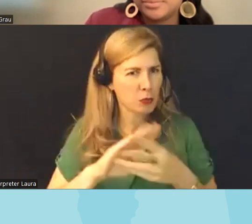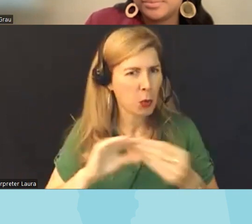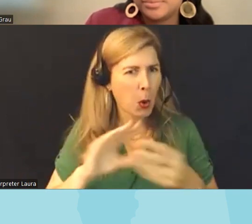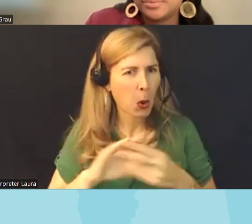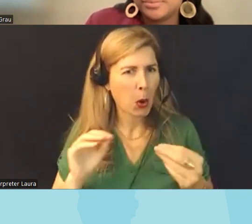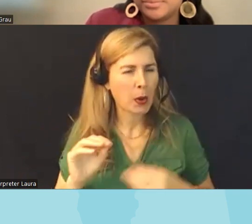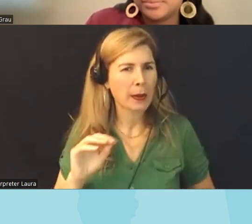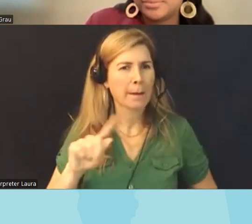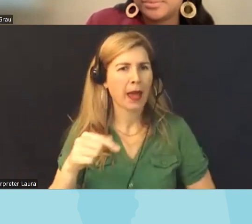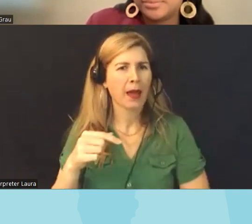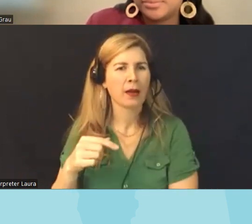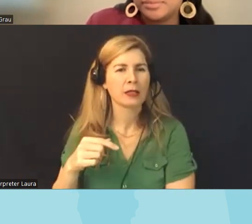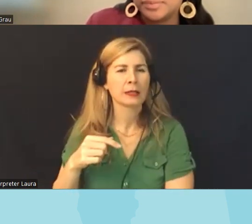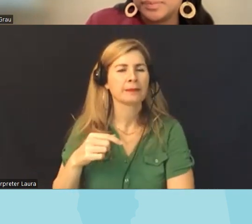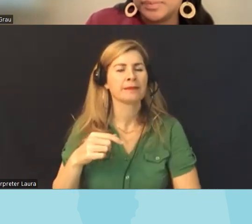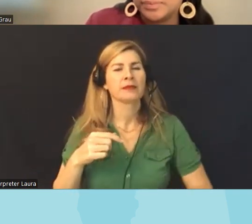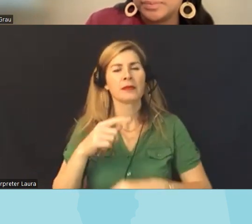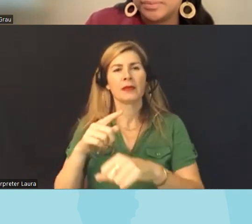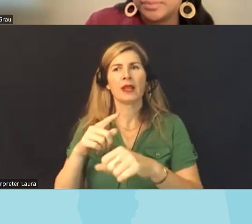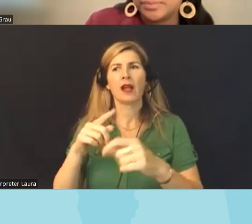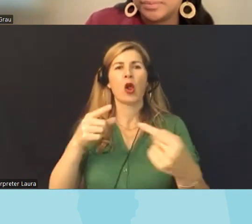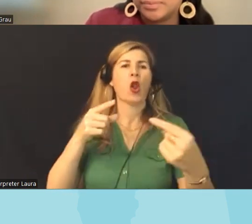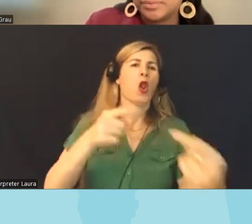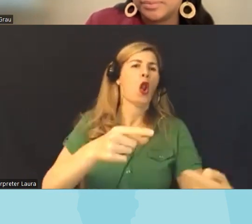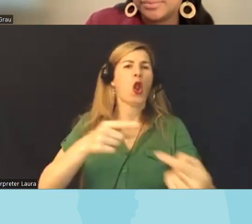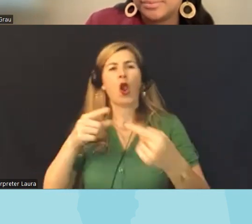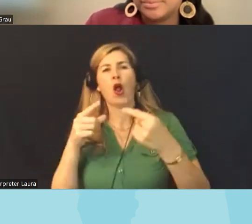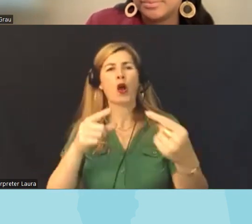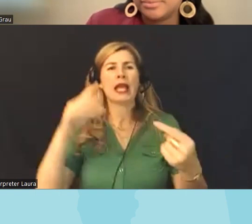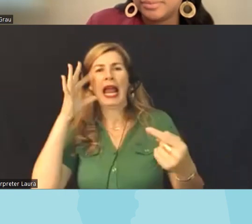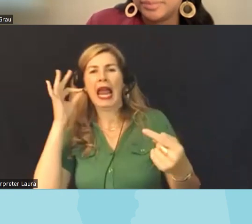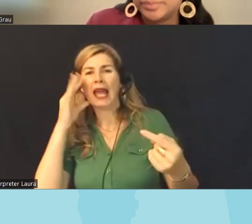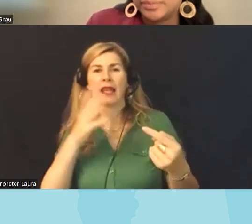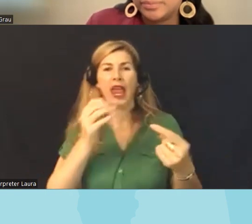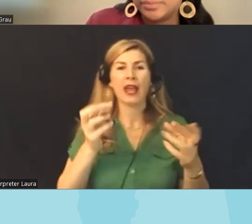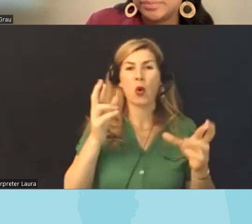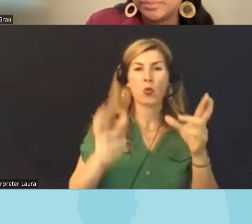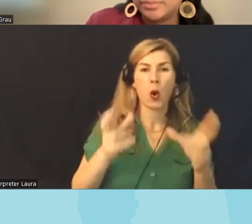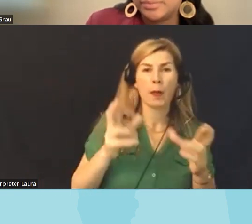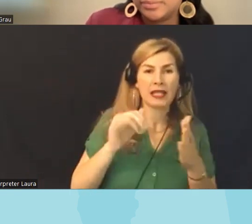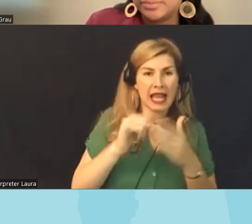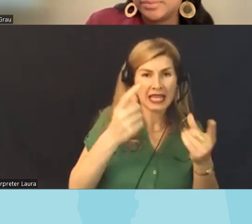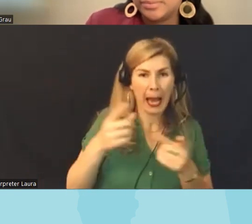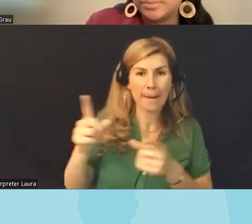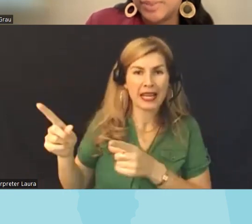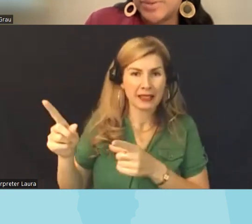long submarine war between cats and robots is happening directly beneath our noses so highly